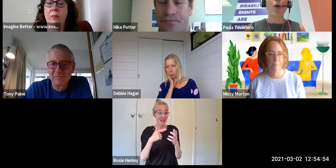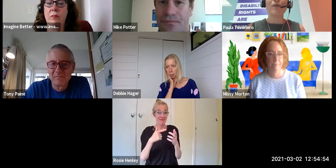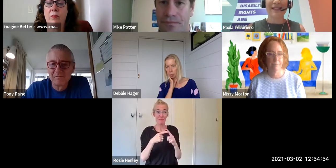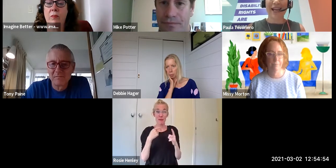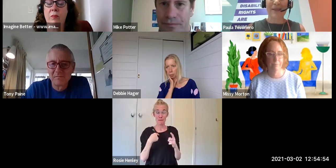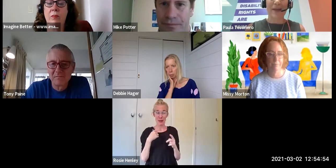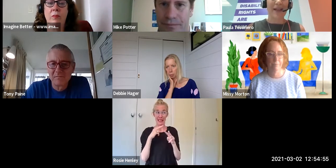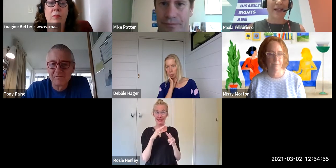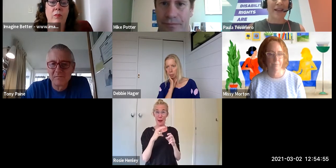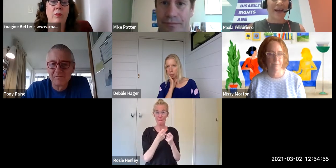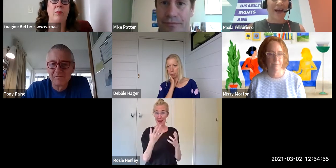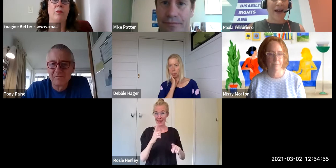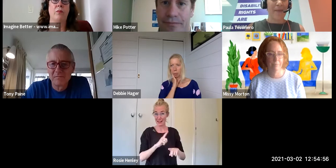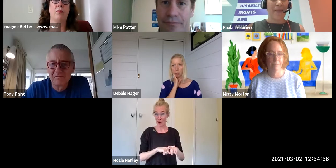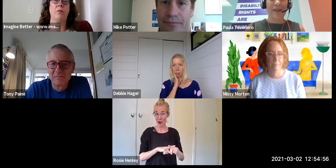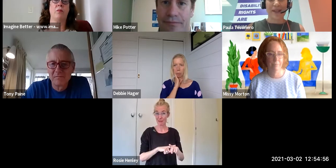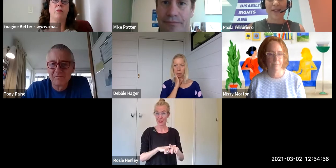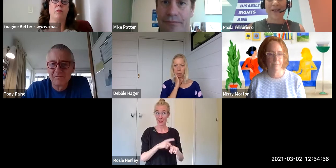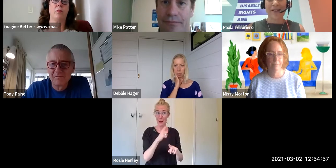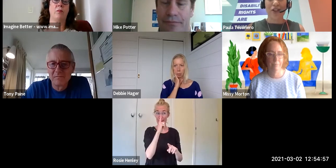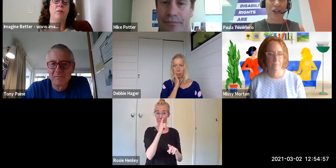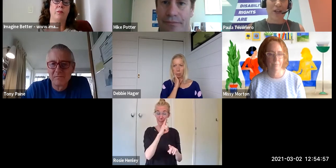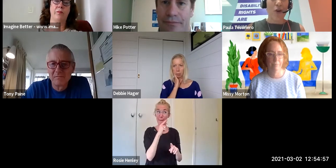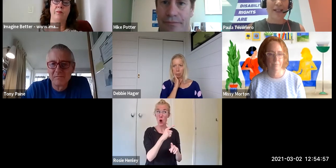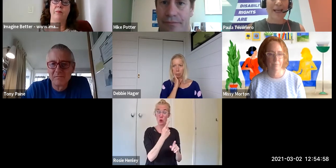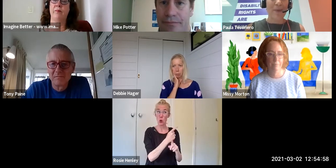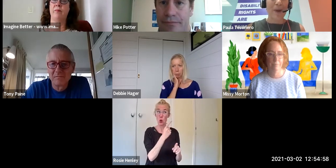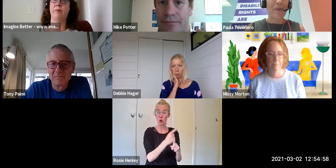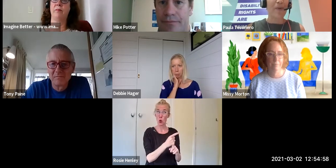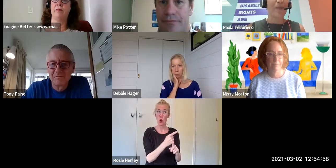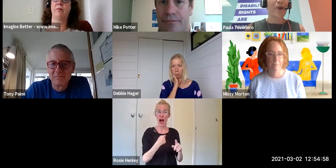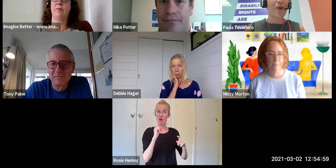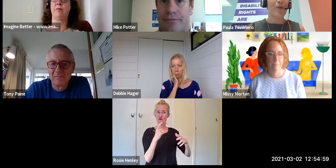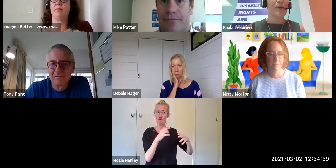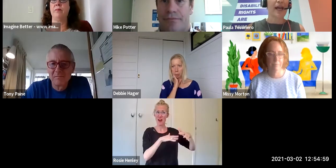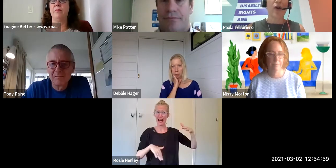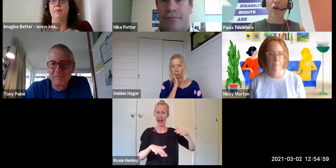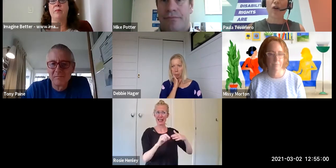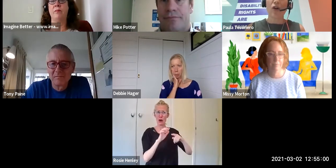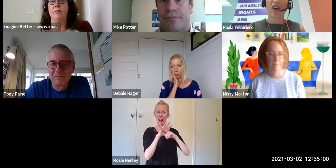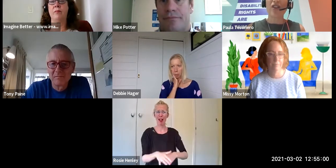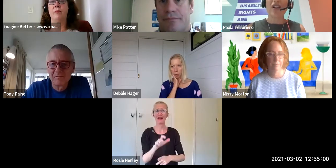often say to me - and this is as generally non-disabled people who will say 'oh i don't